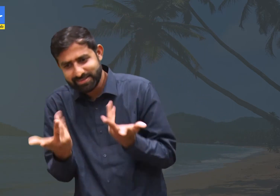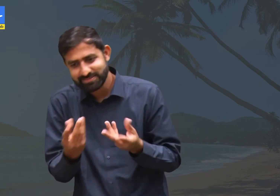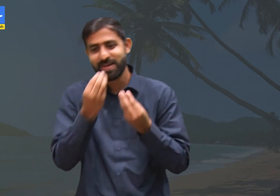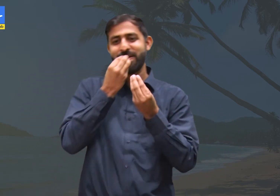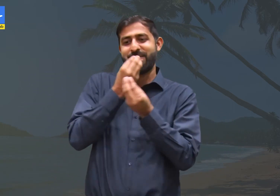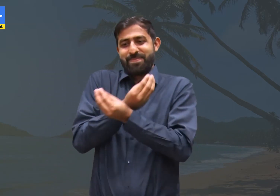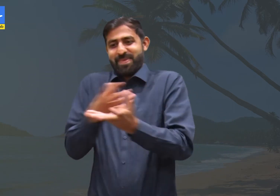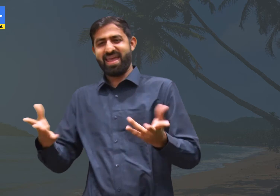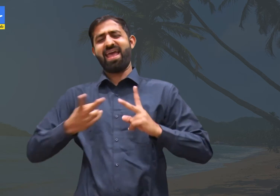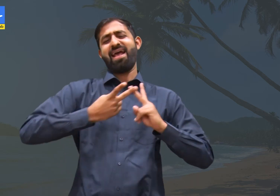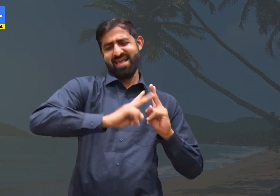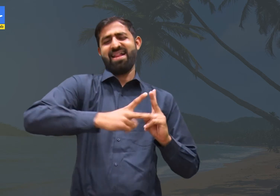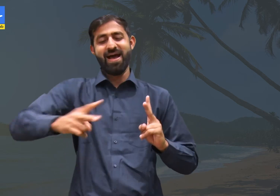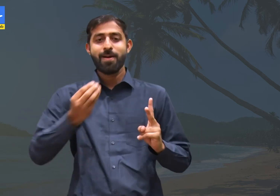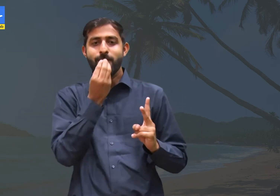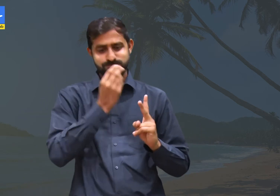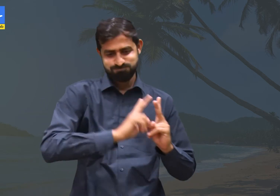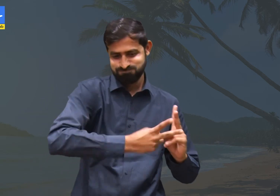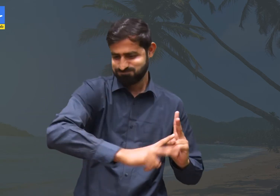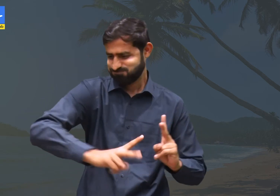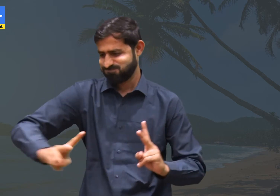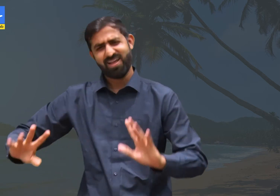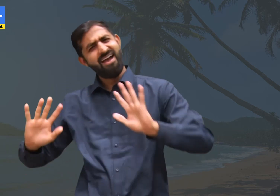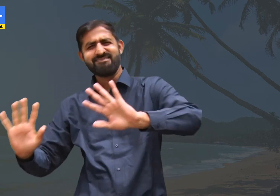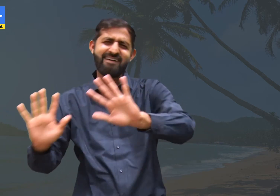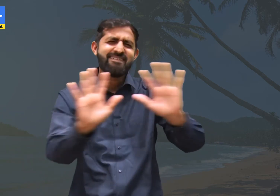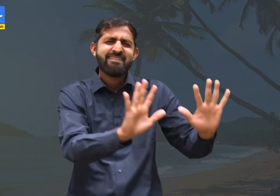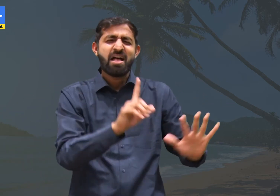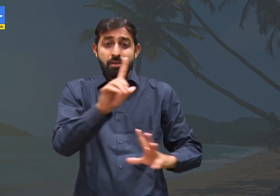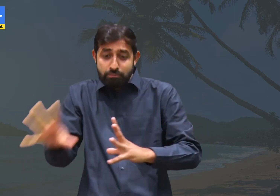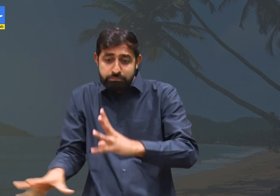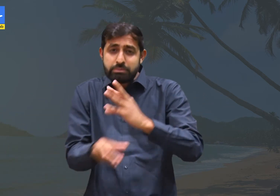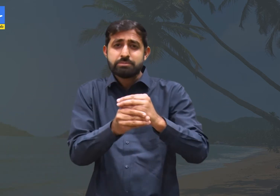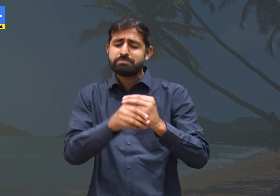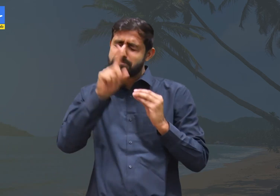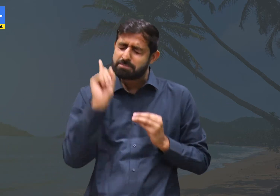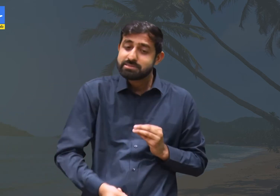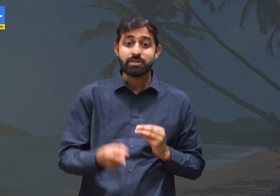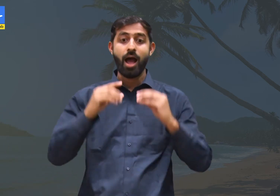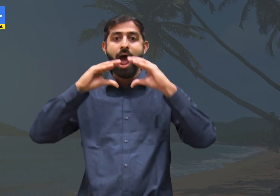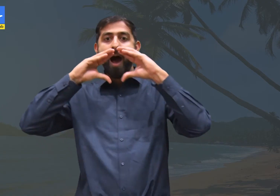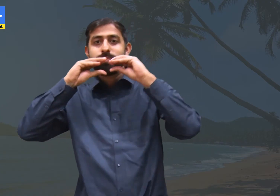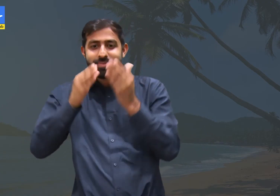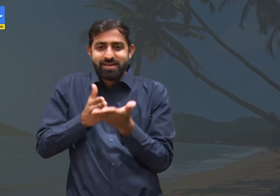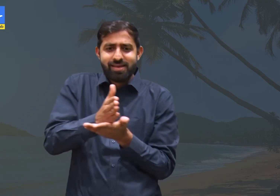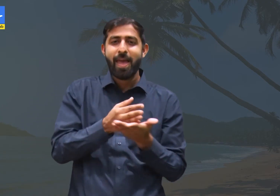On the occasion of weddings, engagement ceremonies, parties there is a wide spread of dishes but the most important dish which they